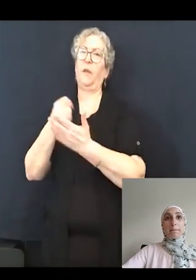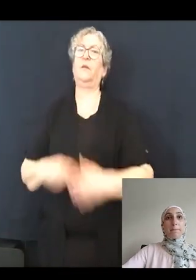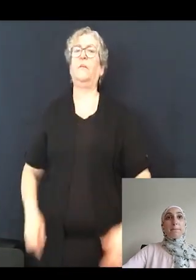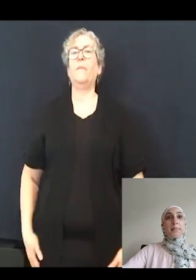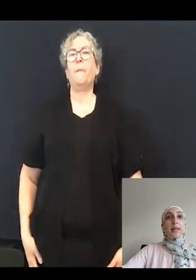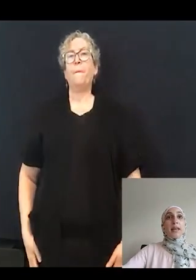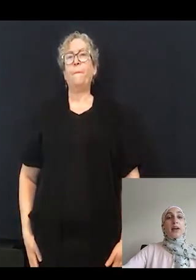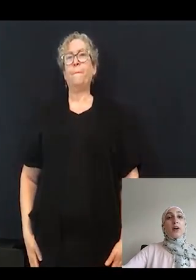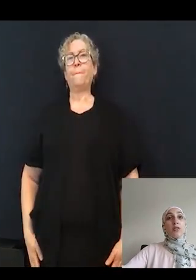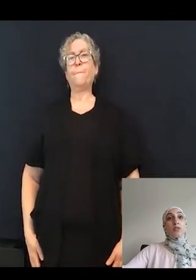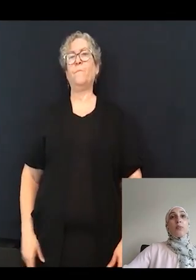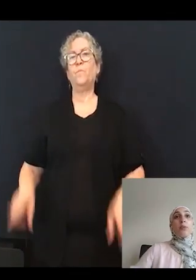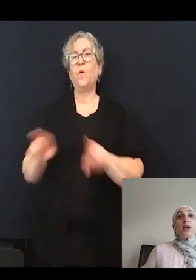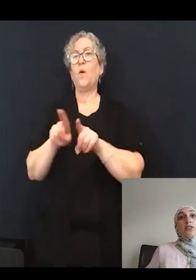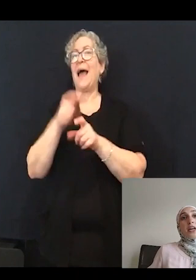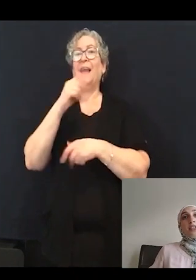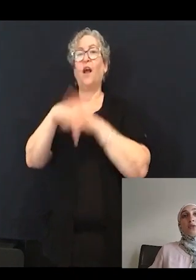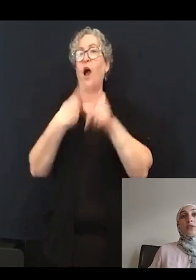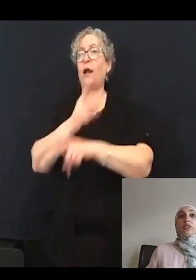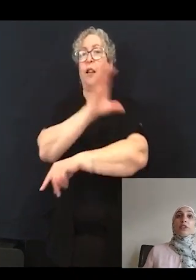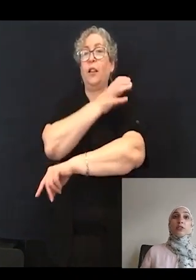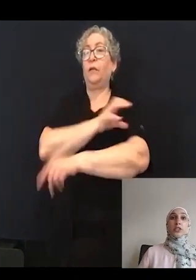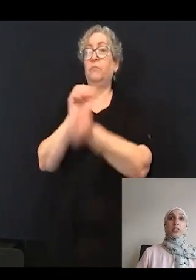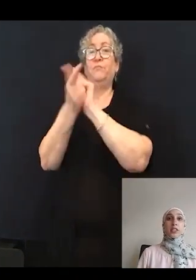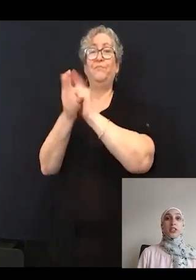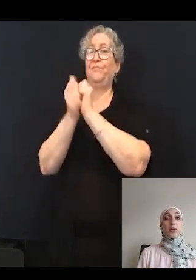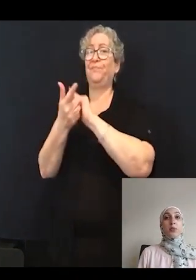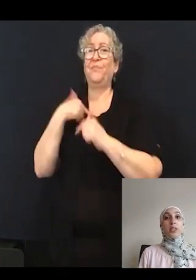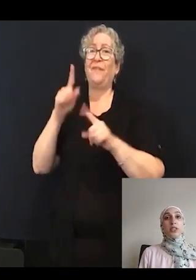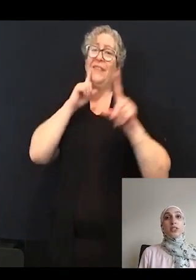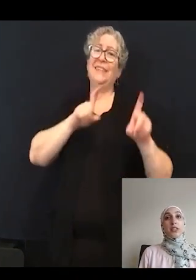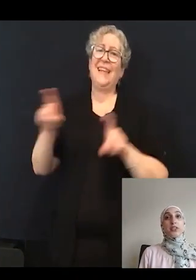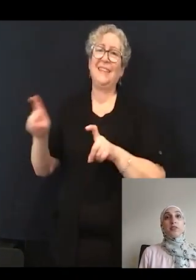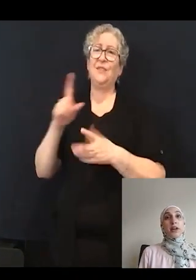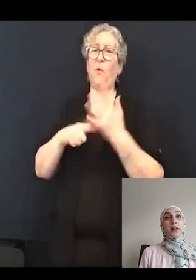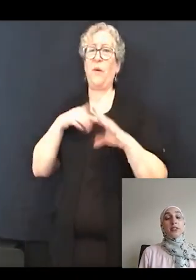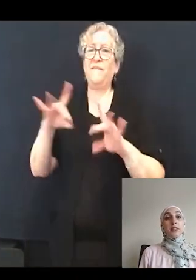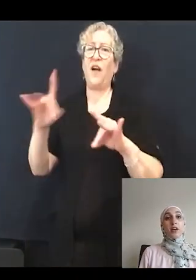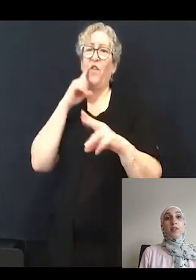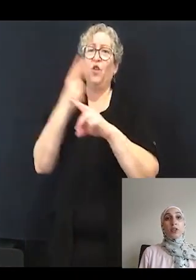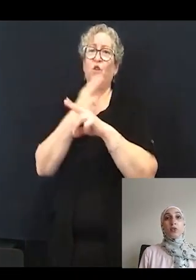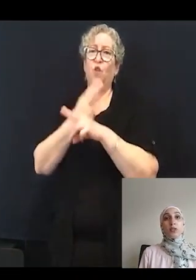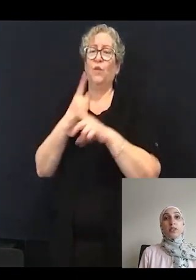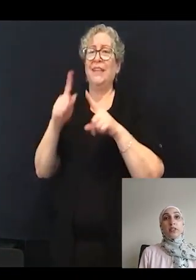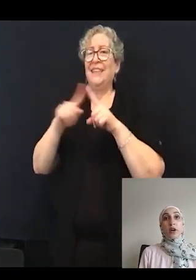And also prior to any sort of clinical translation, we need to test our findings of the use of these compounds